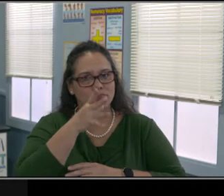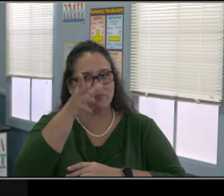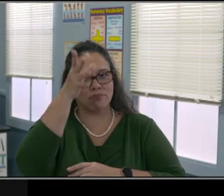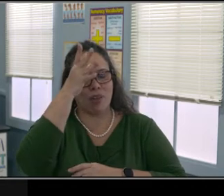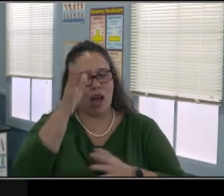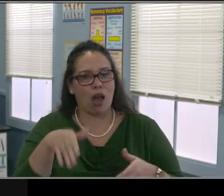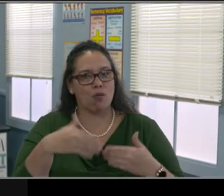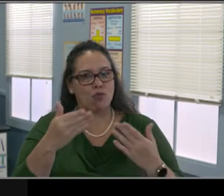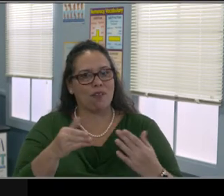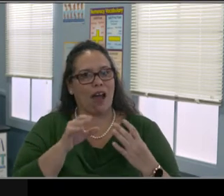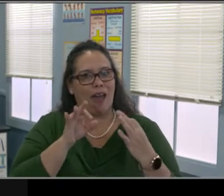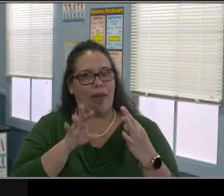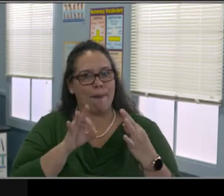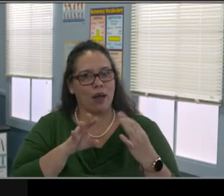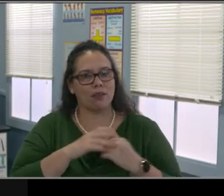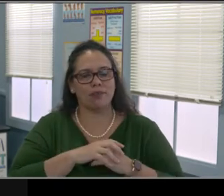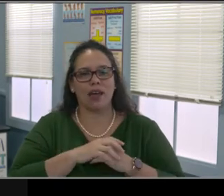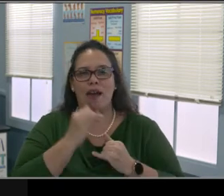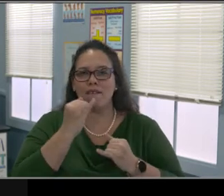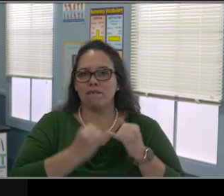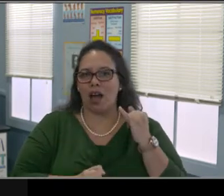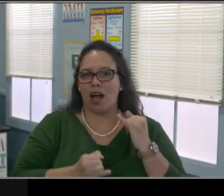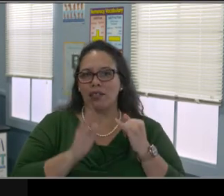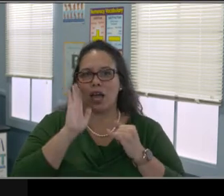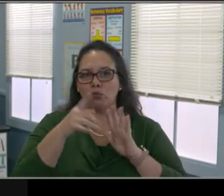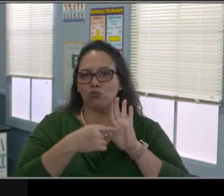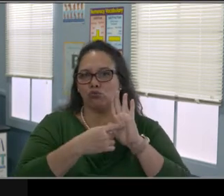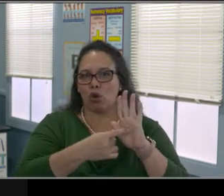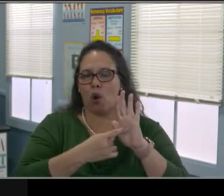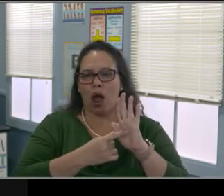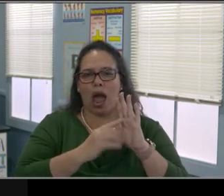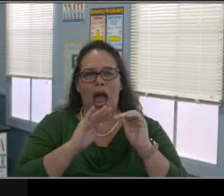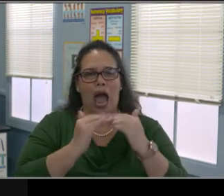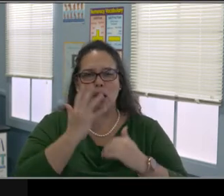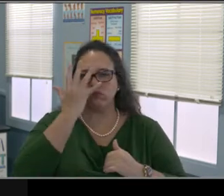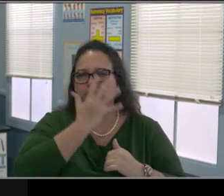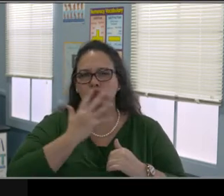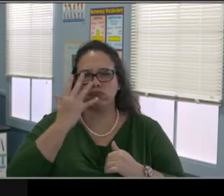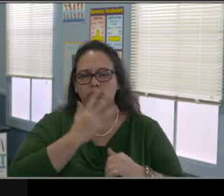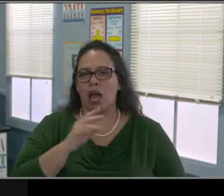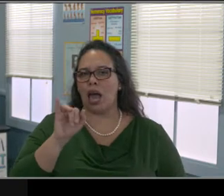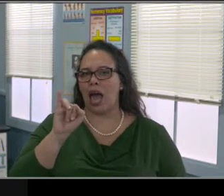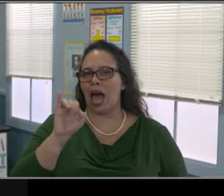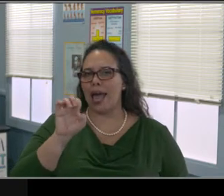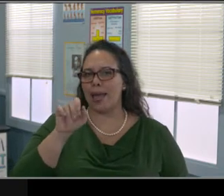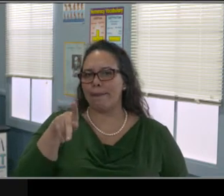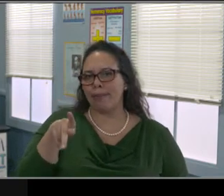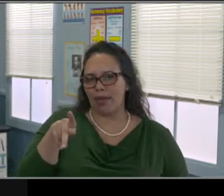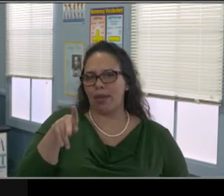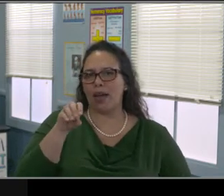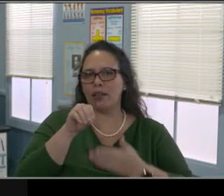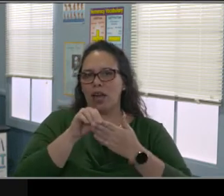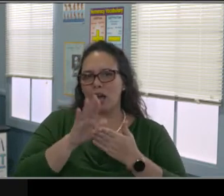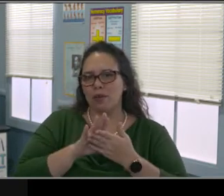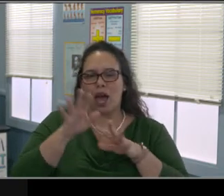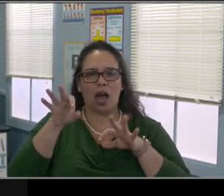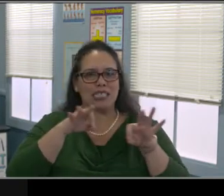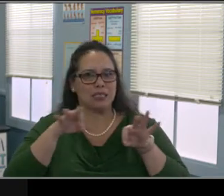with either be at their home or the school site. So they're in different locations. And what the plan does,